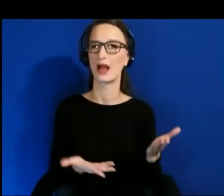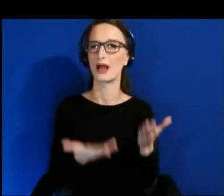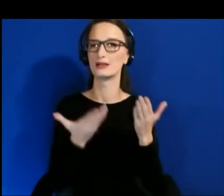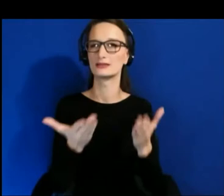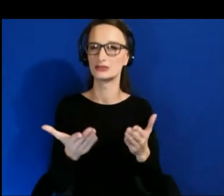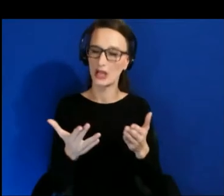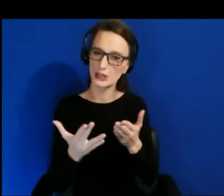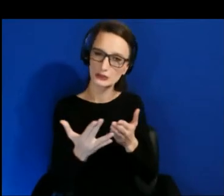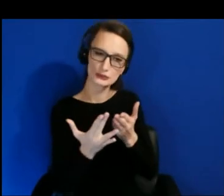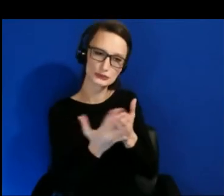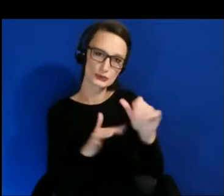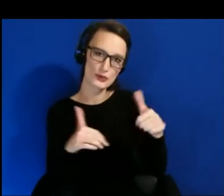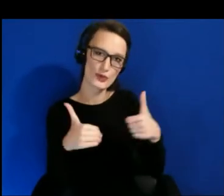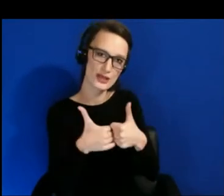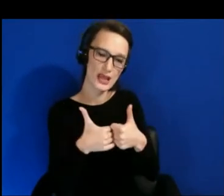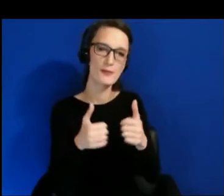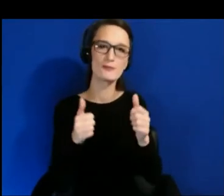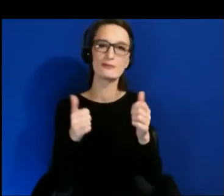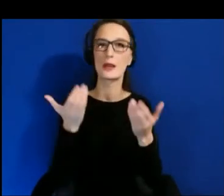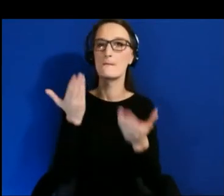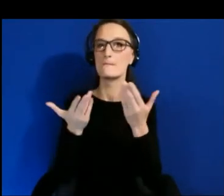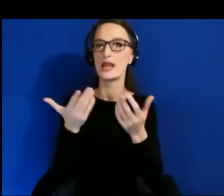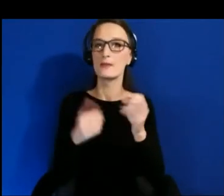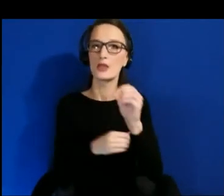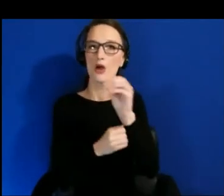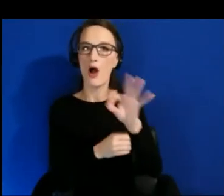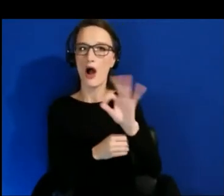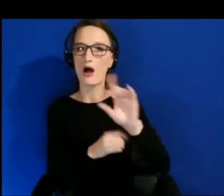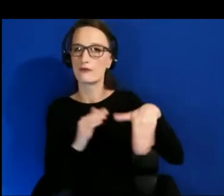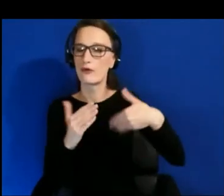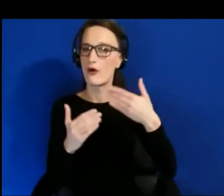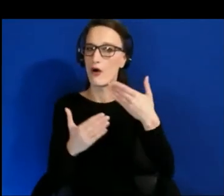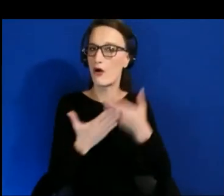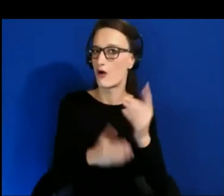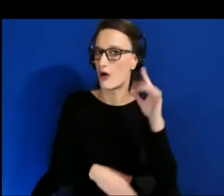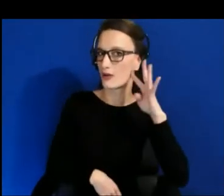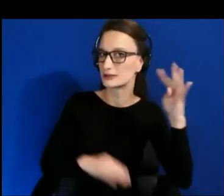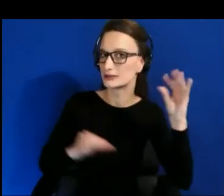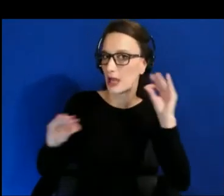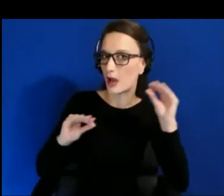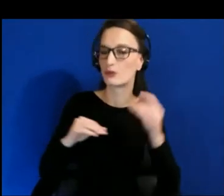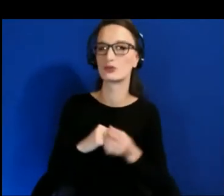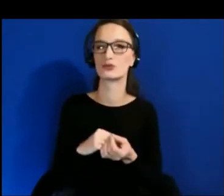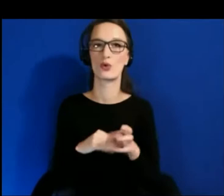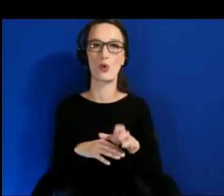disabling all the audio, and playing exclusively from a seated position or desaturating your visuals